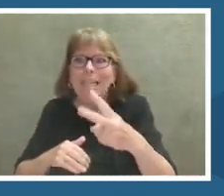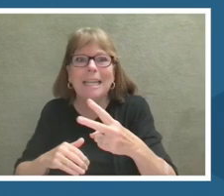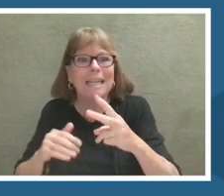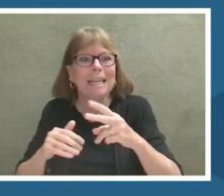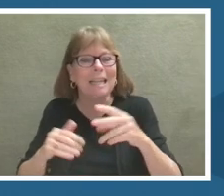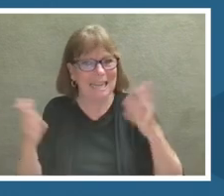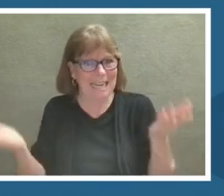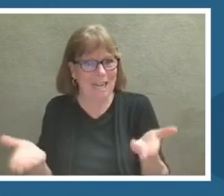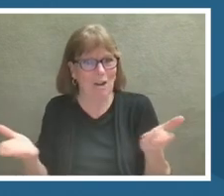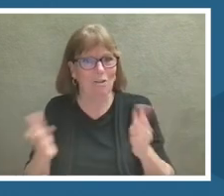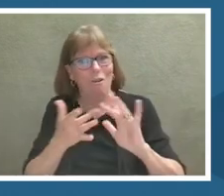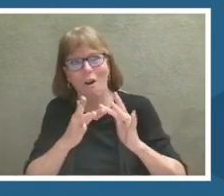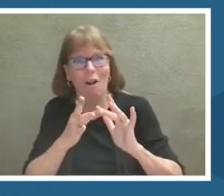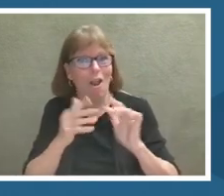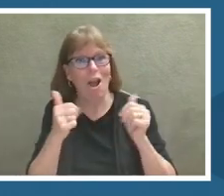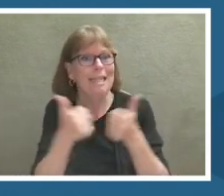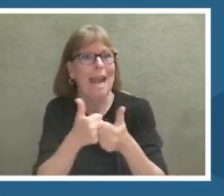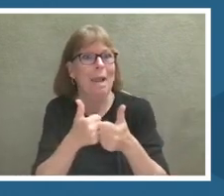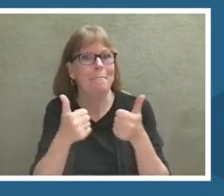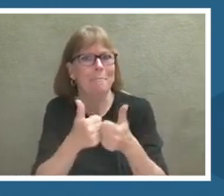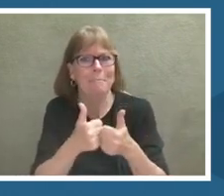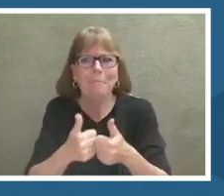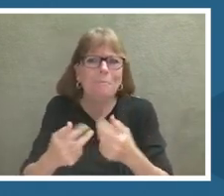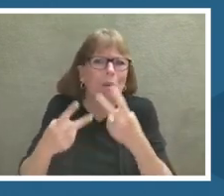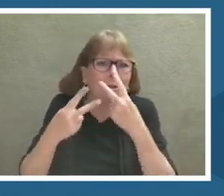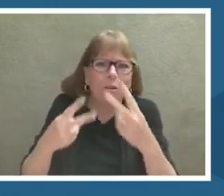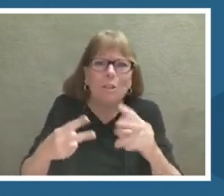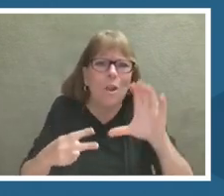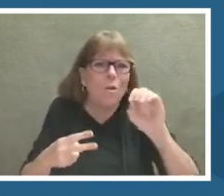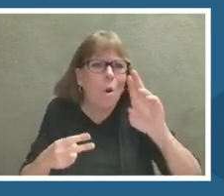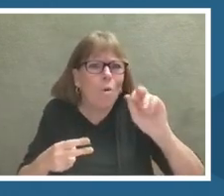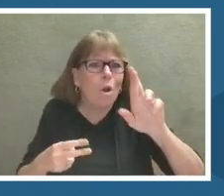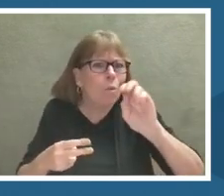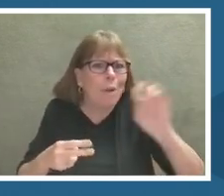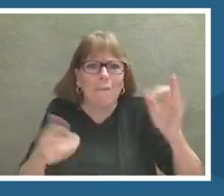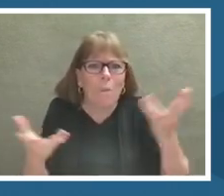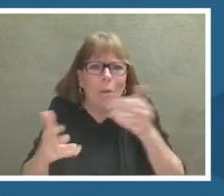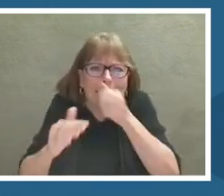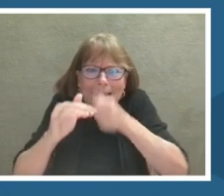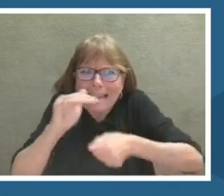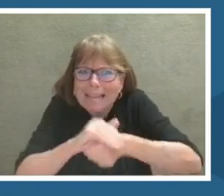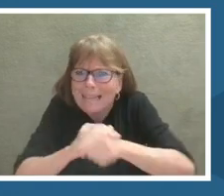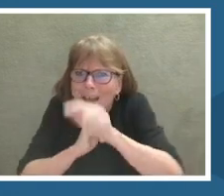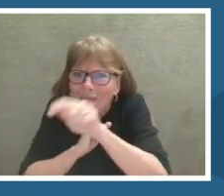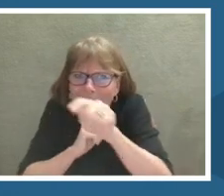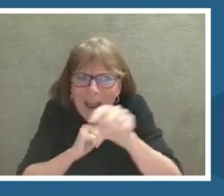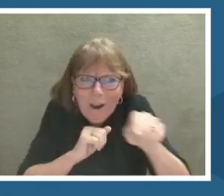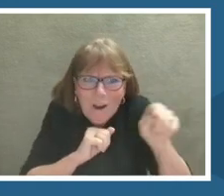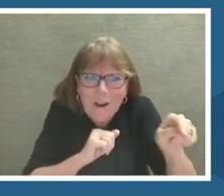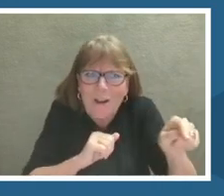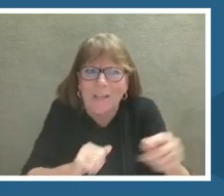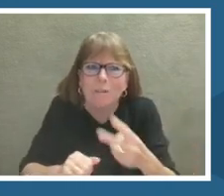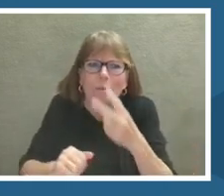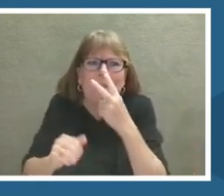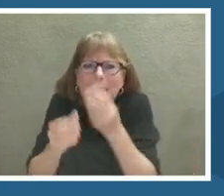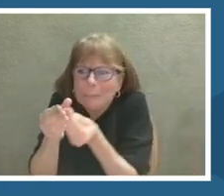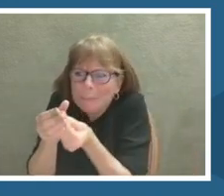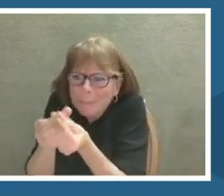You will navigate the hidden treasures of a coral reef, discovering the connections between the tiniest plants to the largest predators.